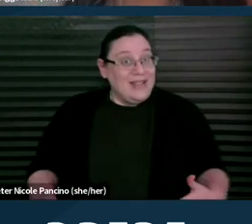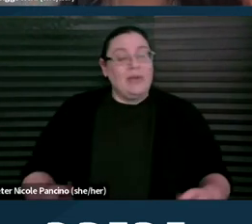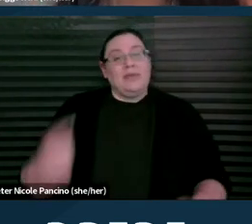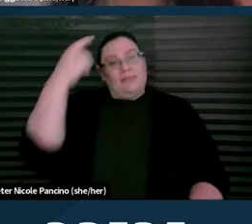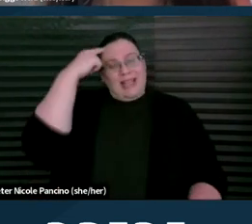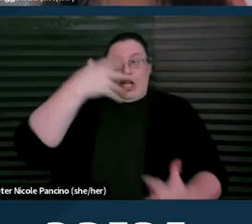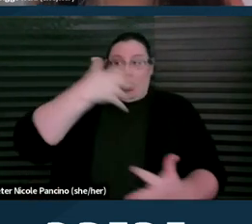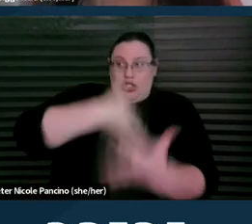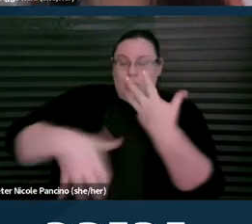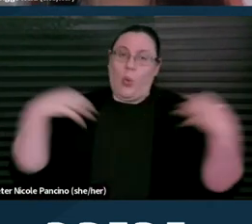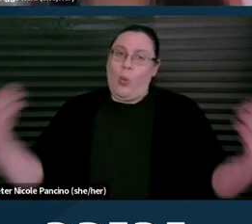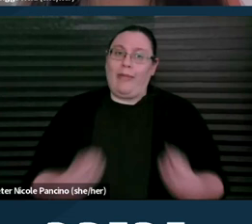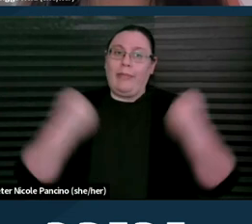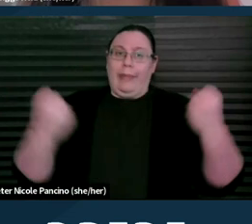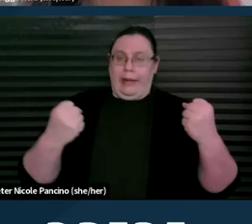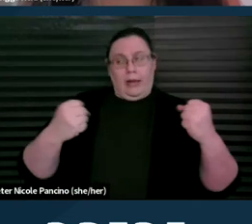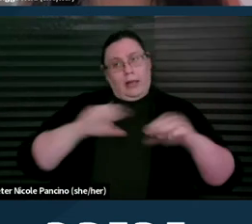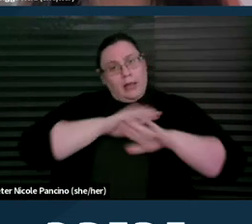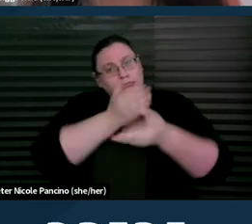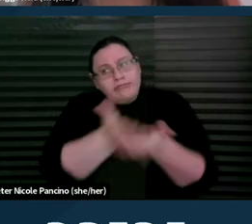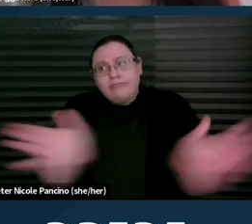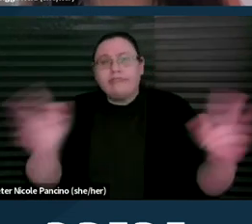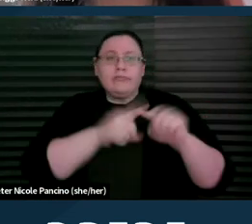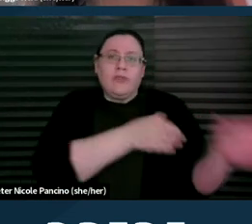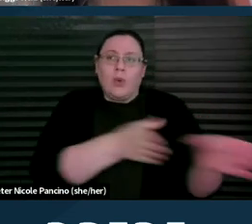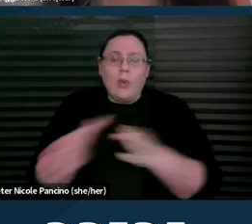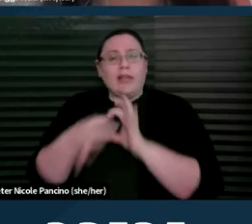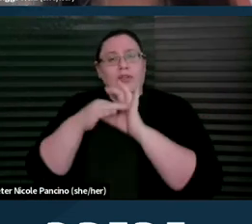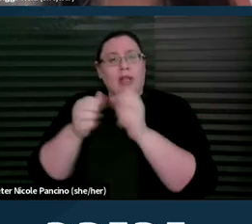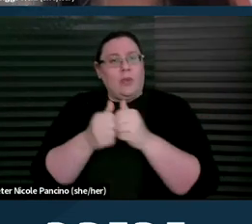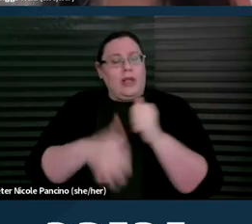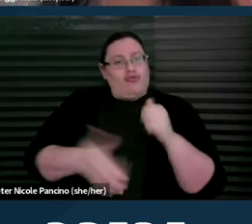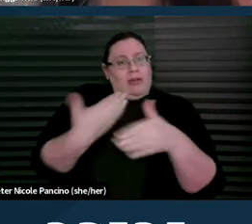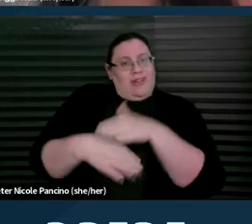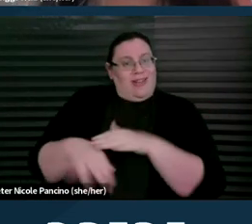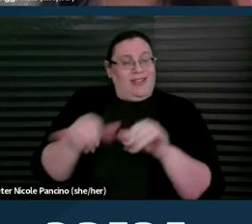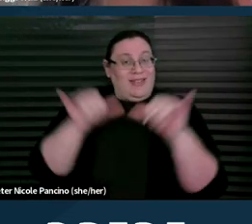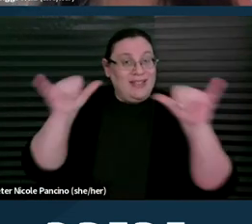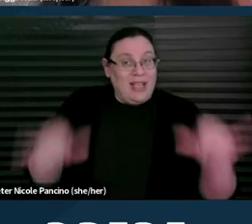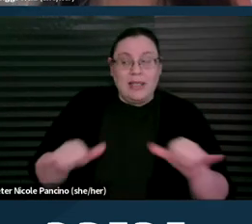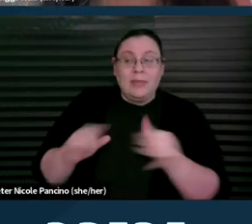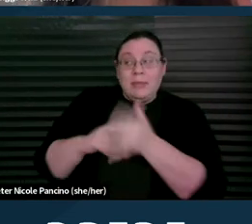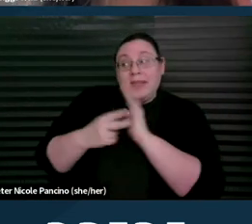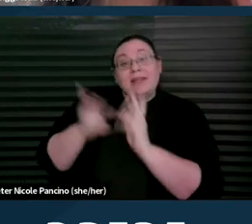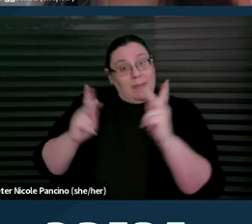in all matters related to the reproductive system, it implies that people are able to have satisfying